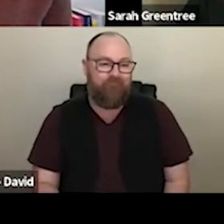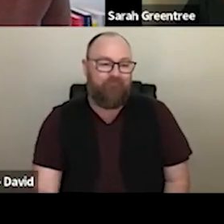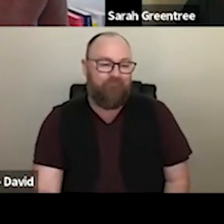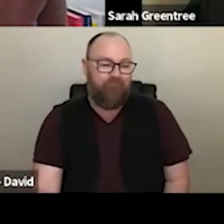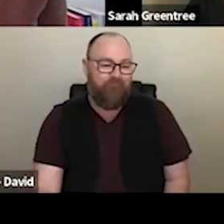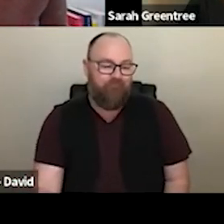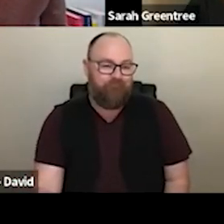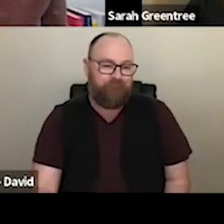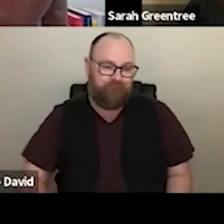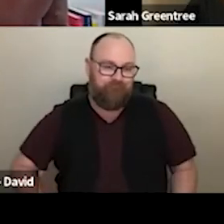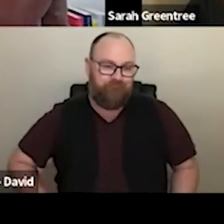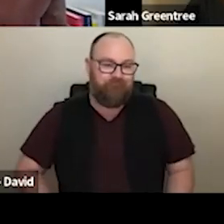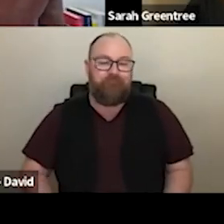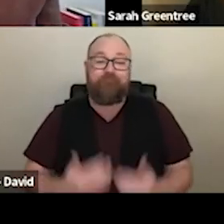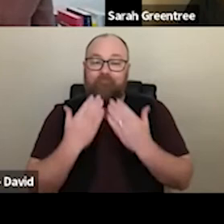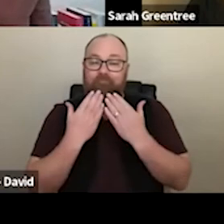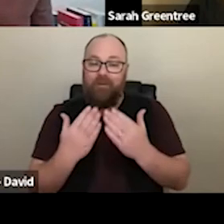I'm Sarah Greentree, the head of